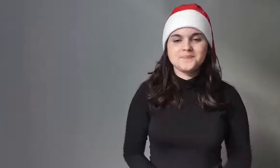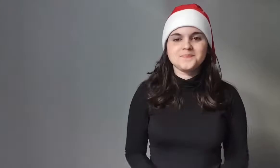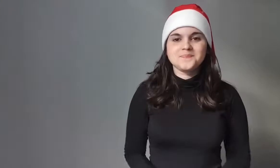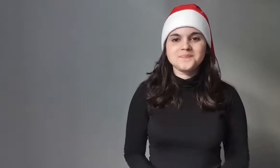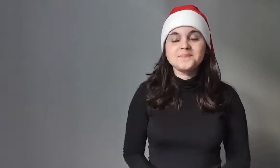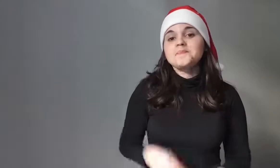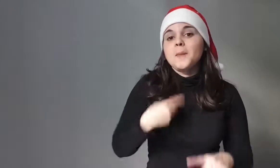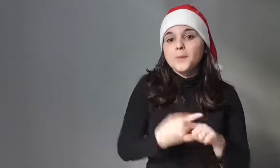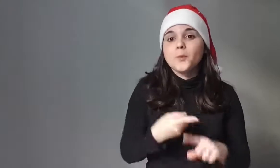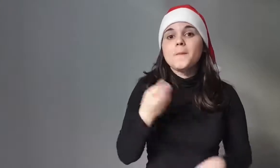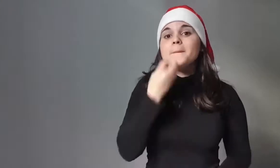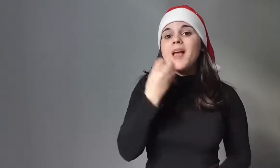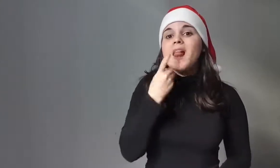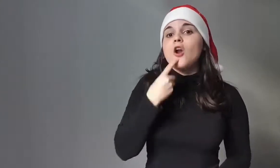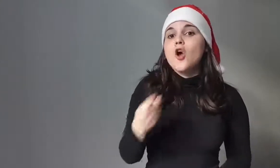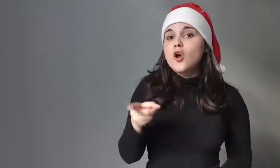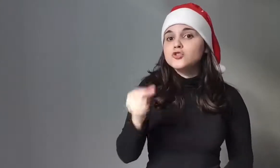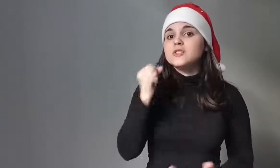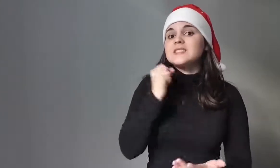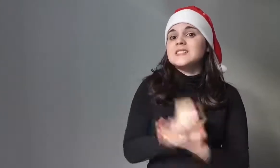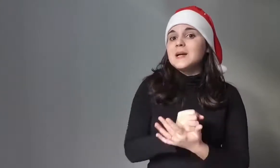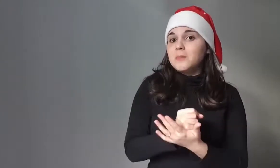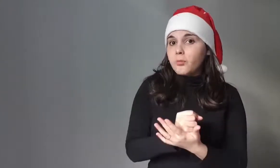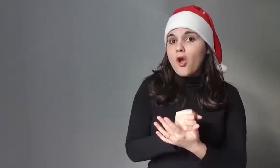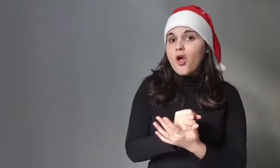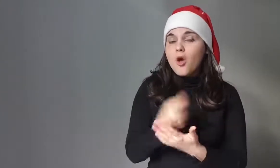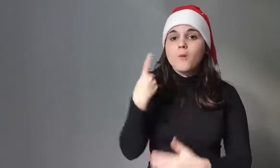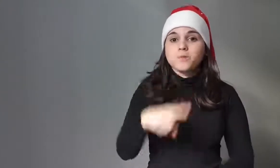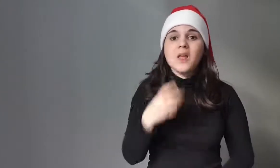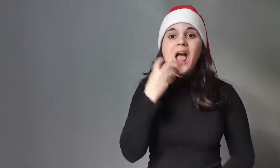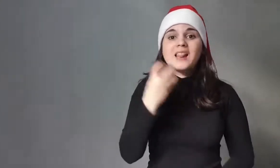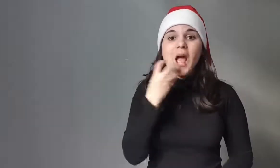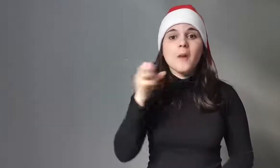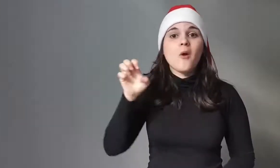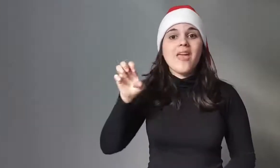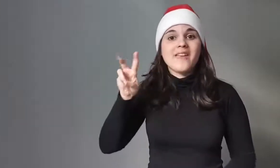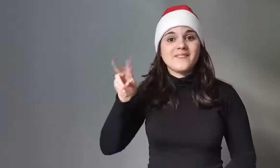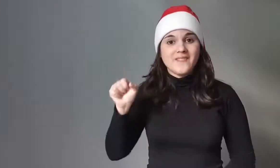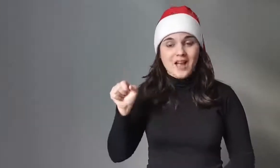In addition, the red apples depicted Adam and Eve,